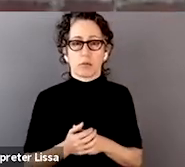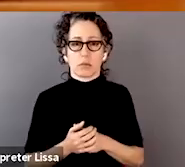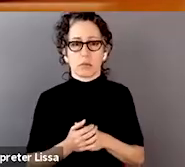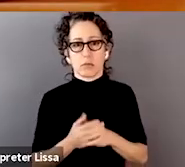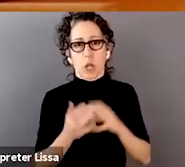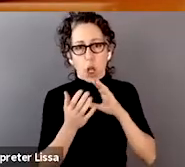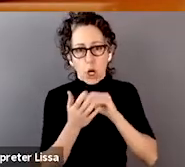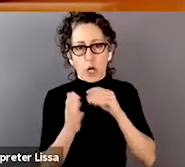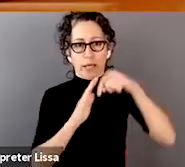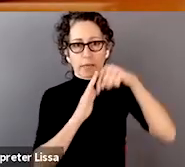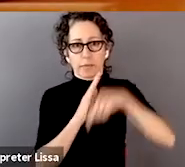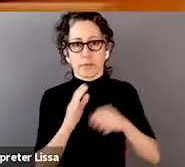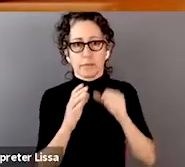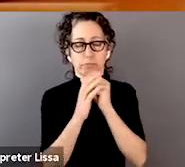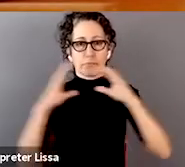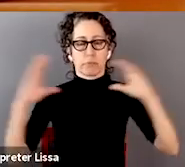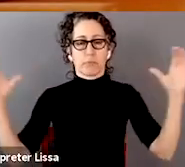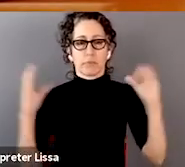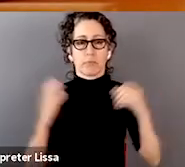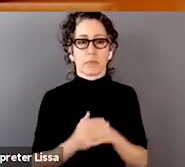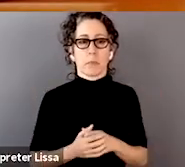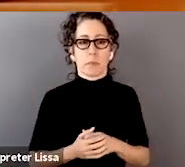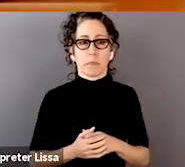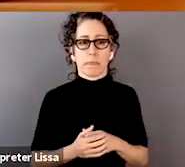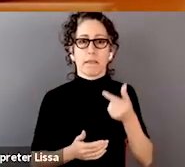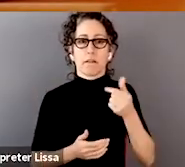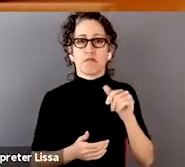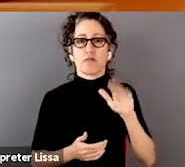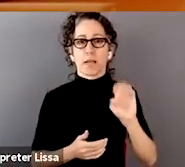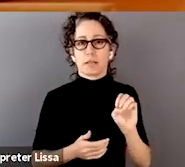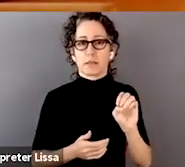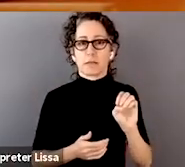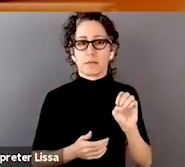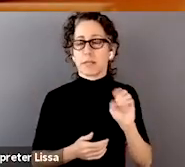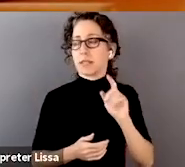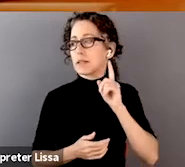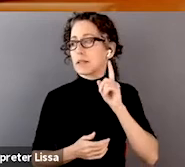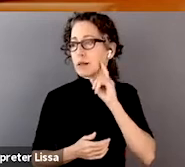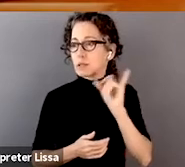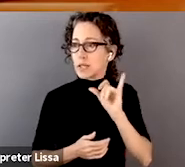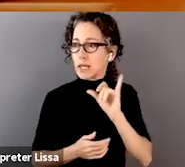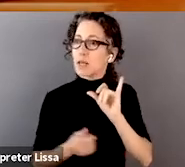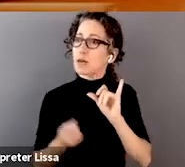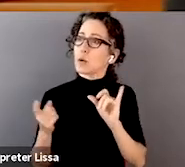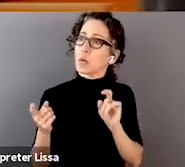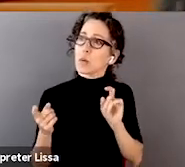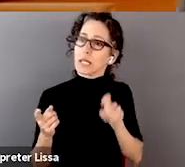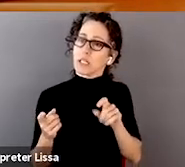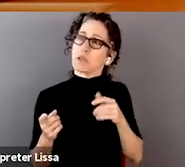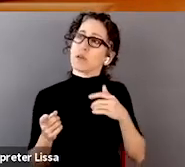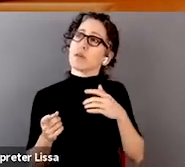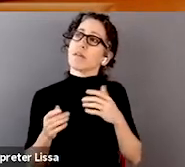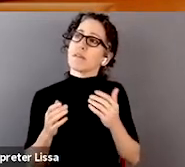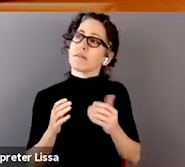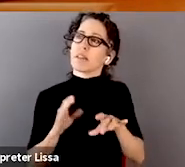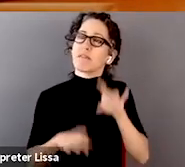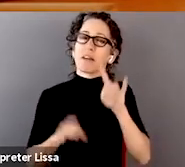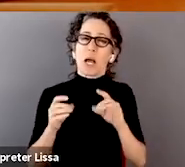Sounds like we need to start having positions for people to think about how to define these problems as a discipline in and of itself.